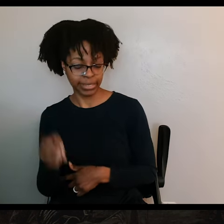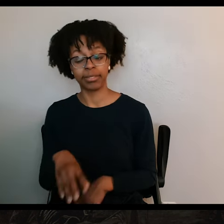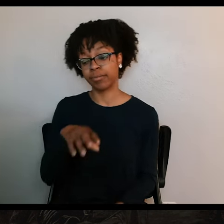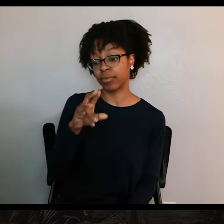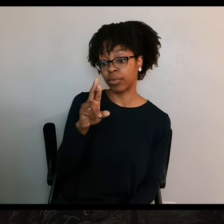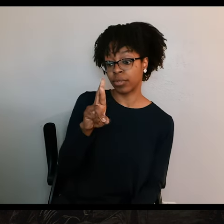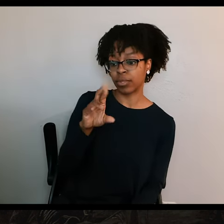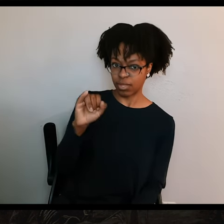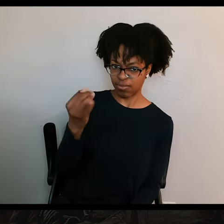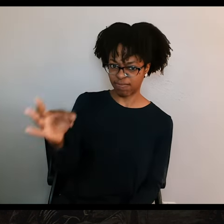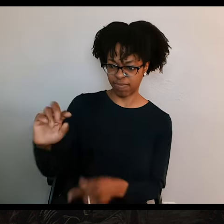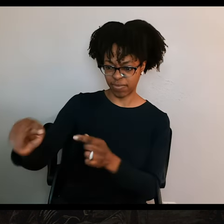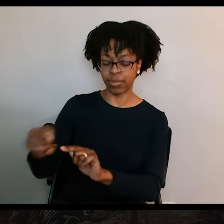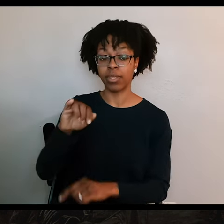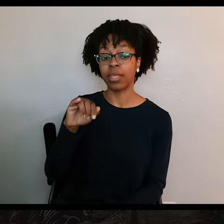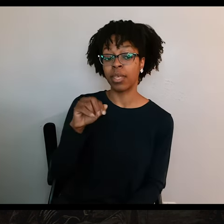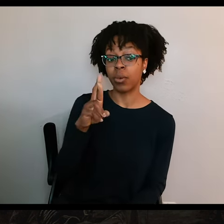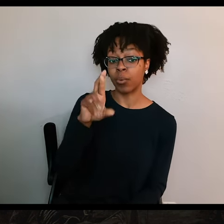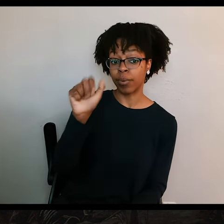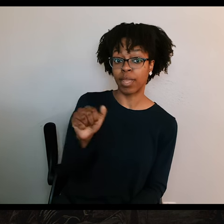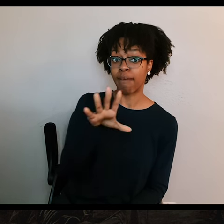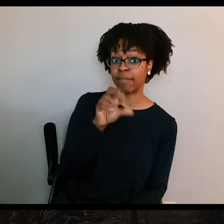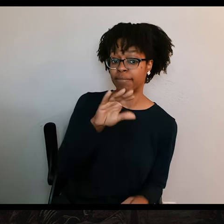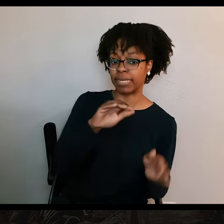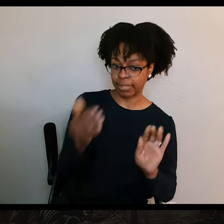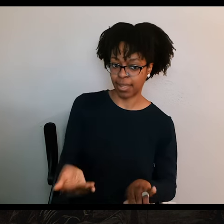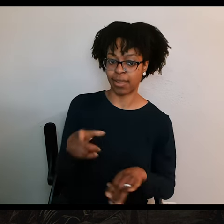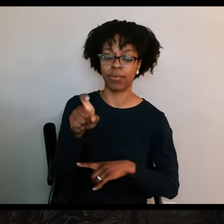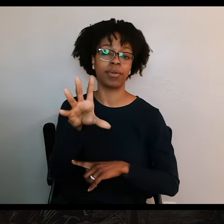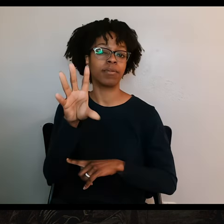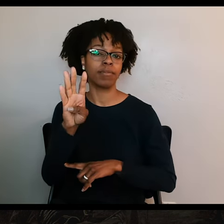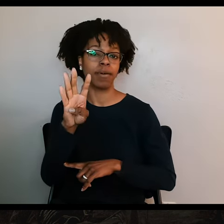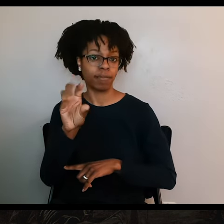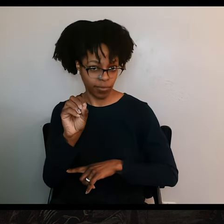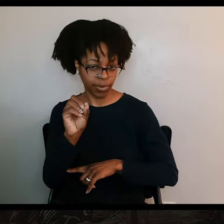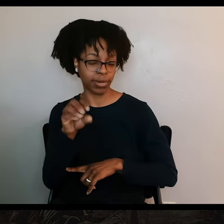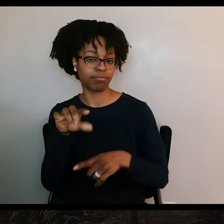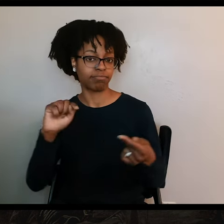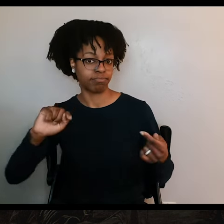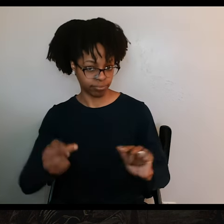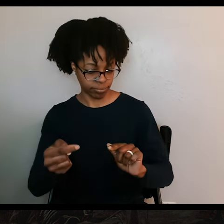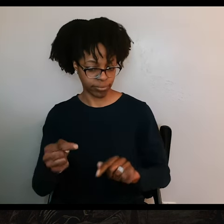Urrea's men had lost around 50 killed and 140 wounded. And they had survived the day, but things were bad.